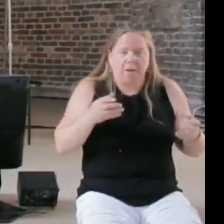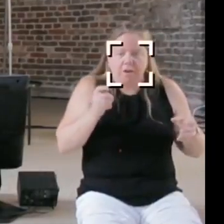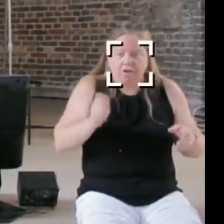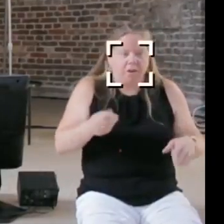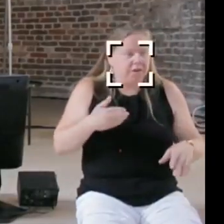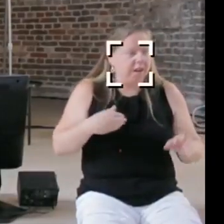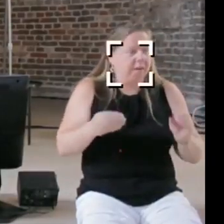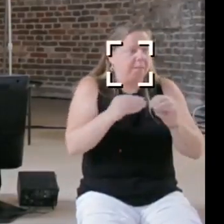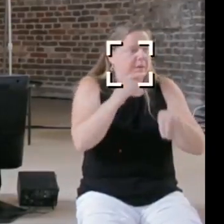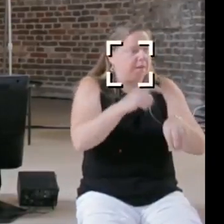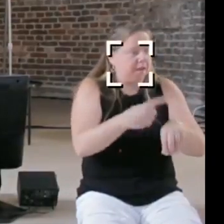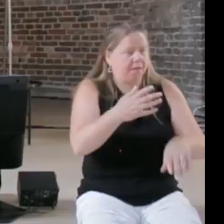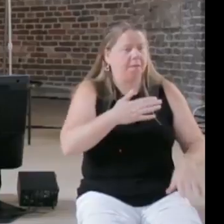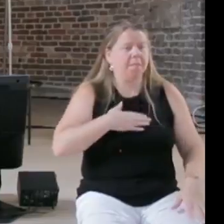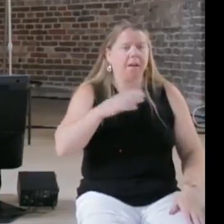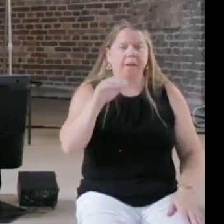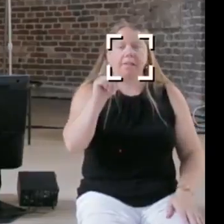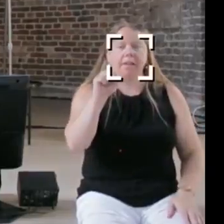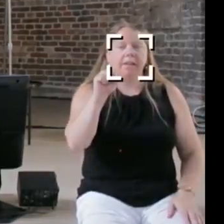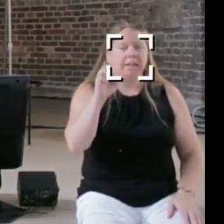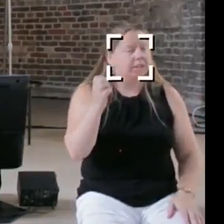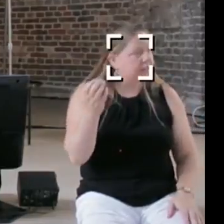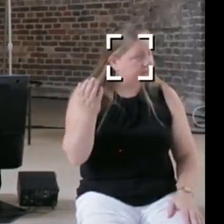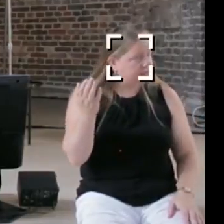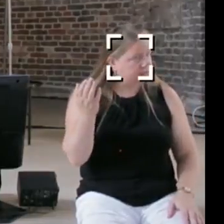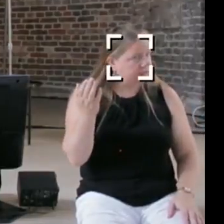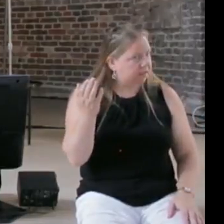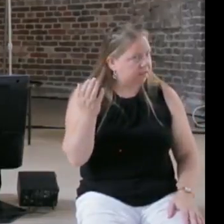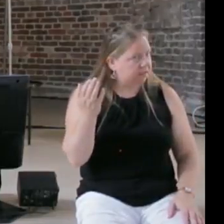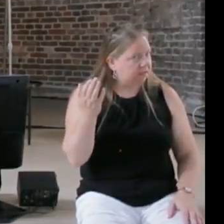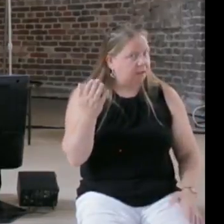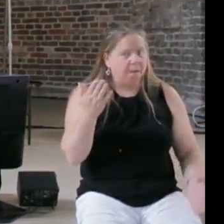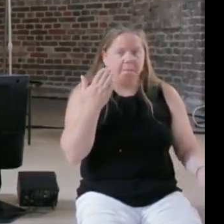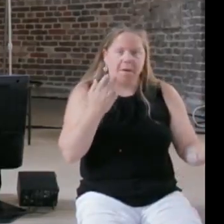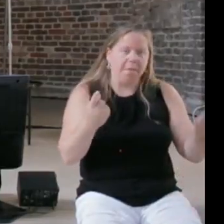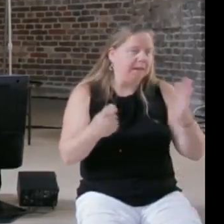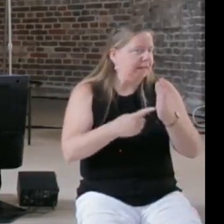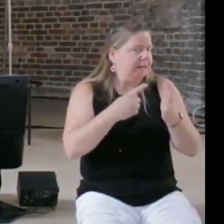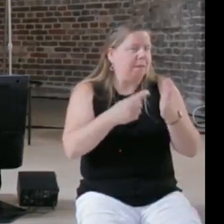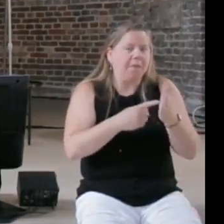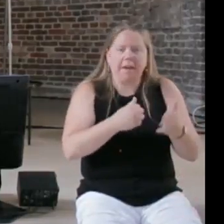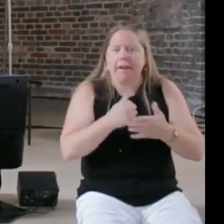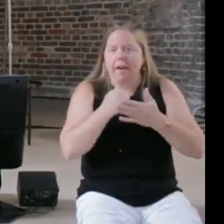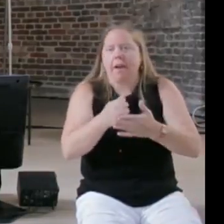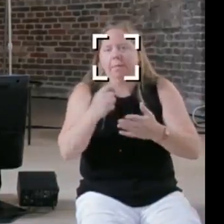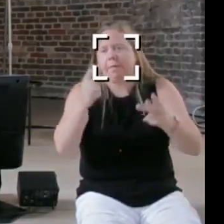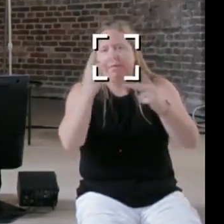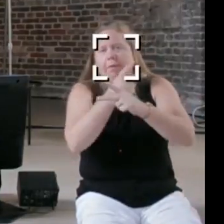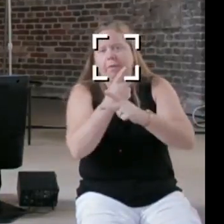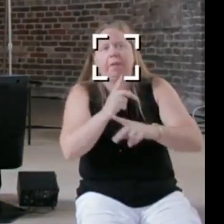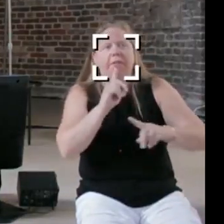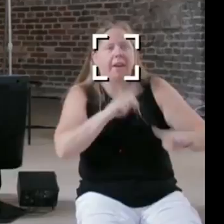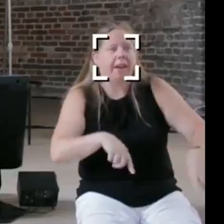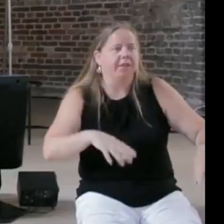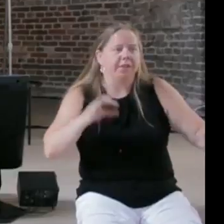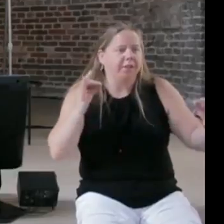for my case, maybe because something algorithmic helps him to do very repetitive tasks, and